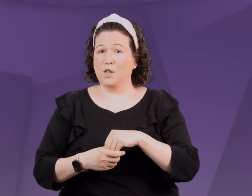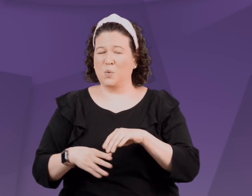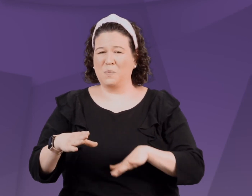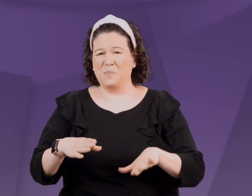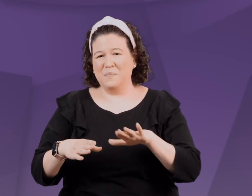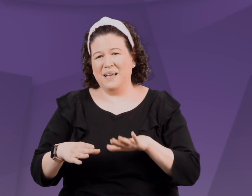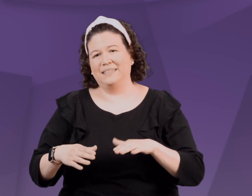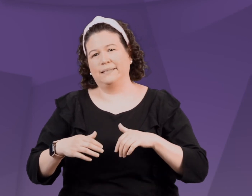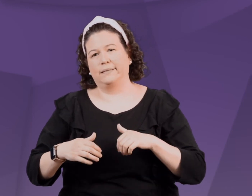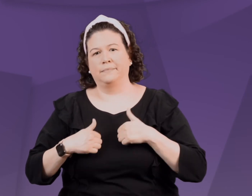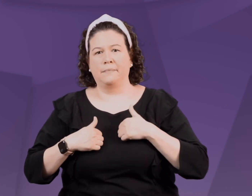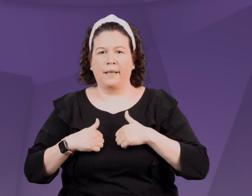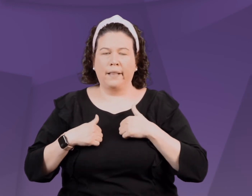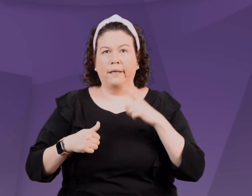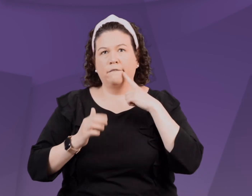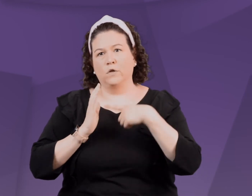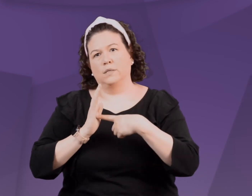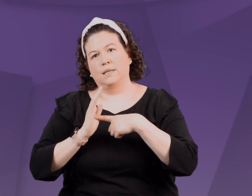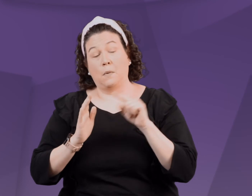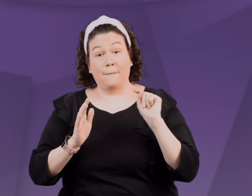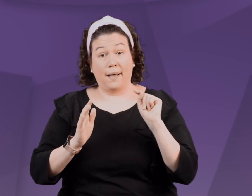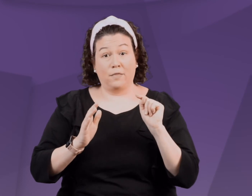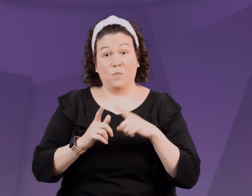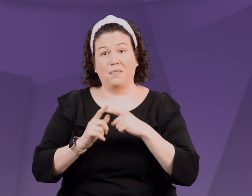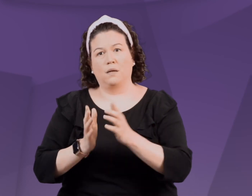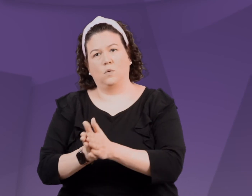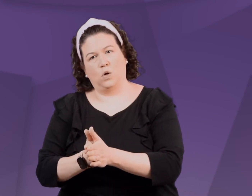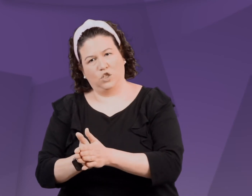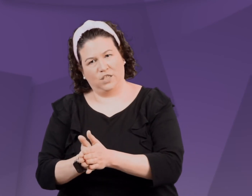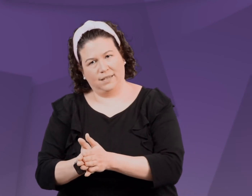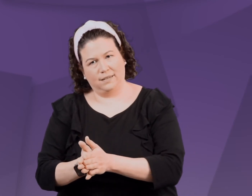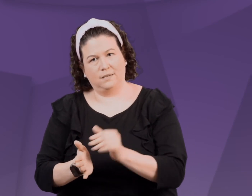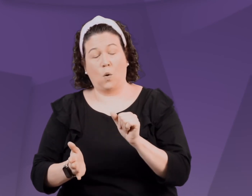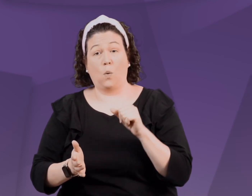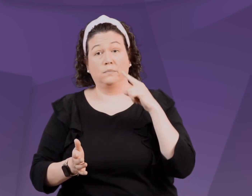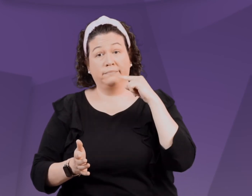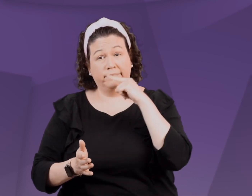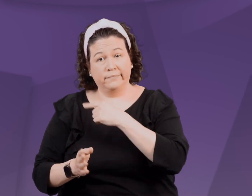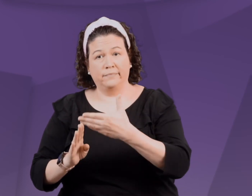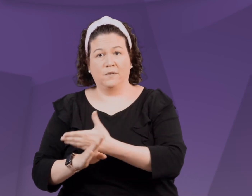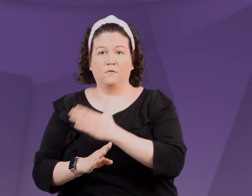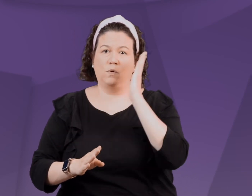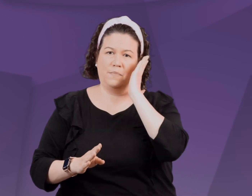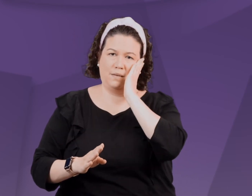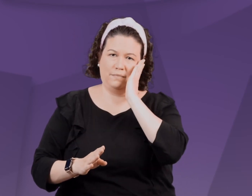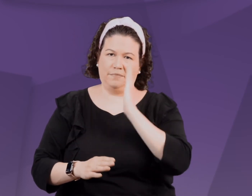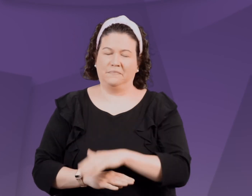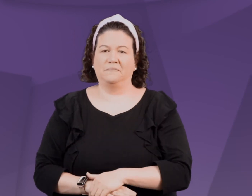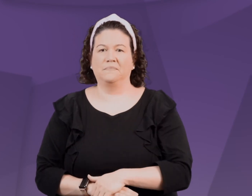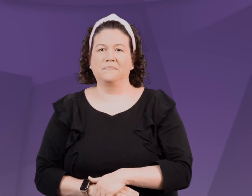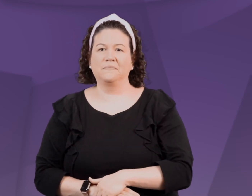This may include basic hygiene such as remembering to wash their hands